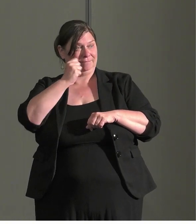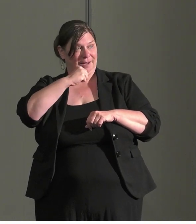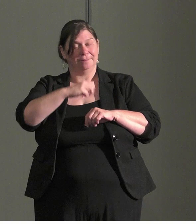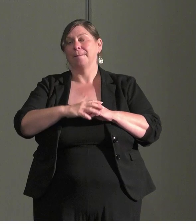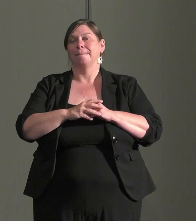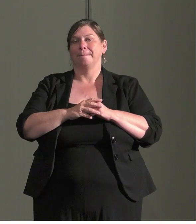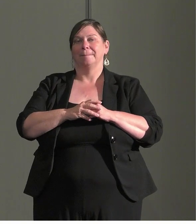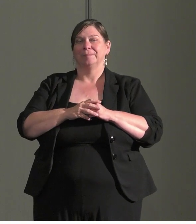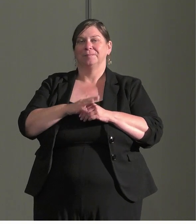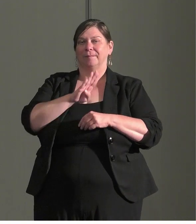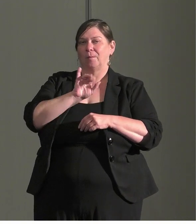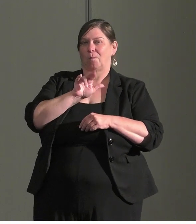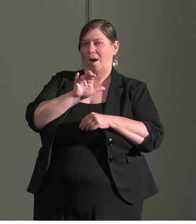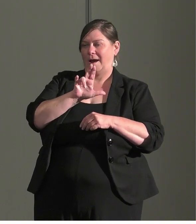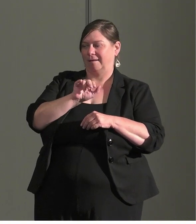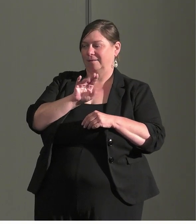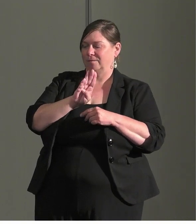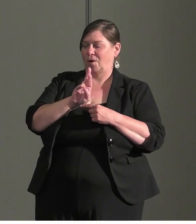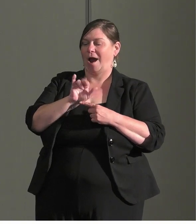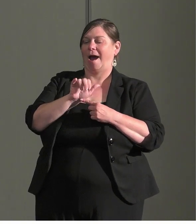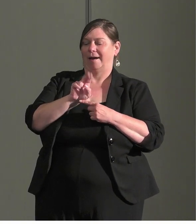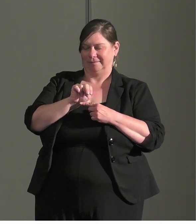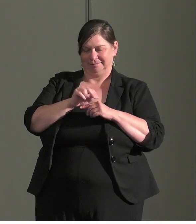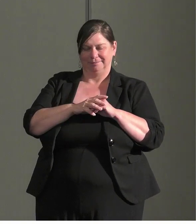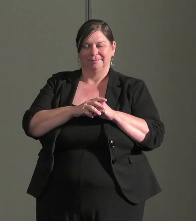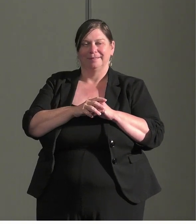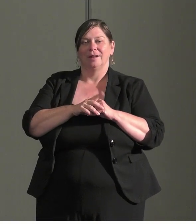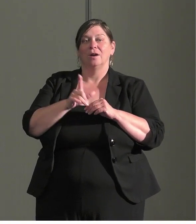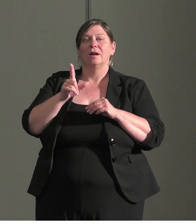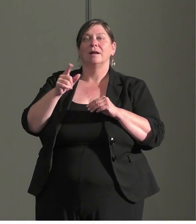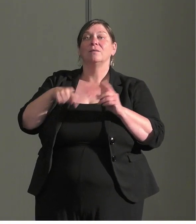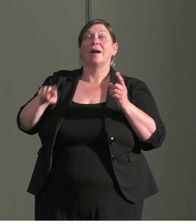So the first thing we need to do is get buy-in from the leadership of the